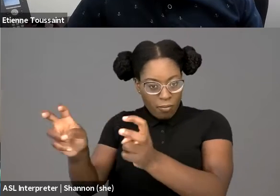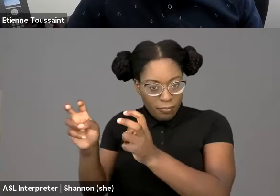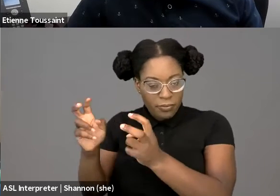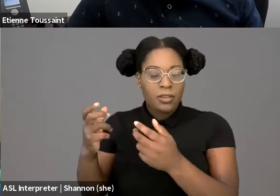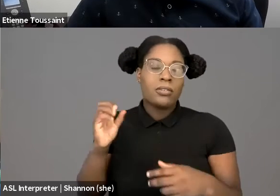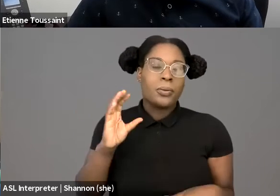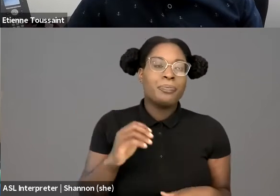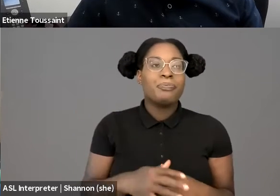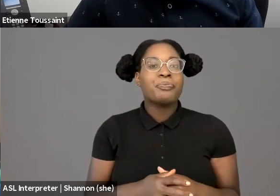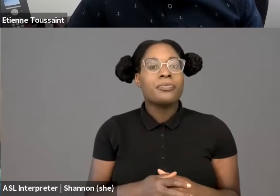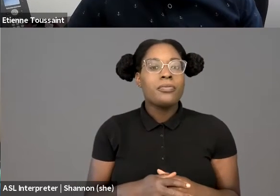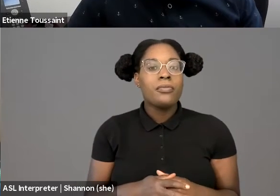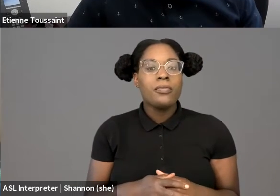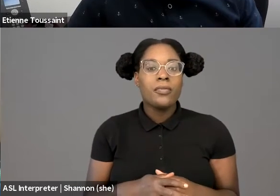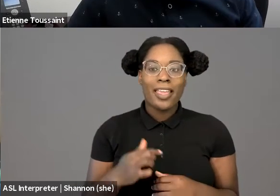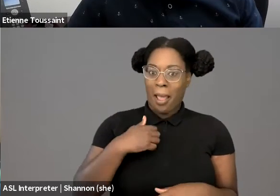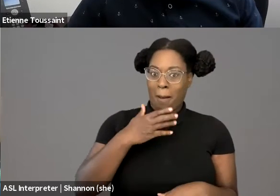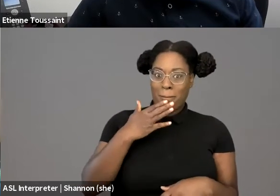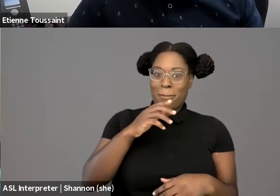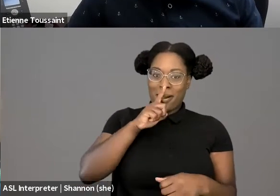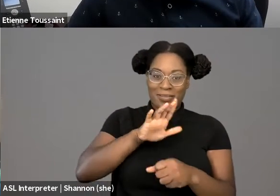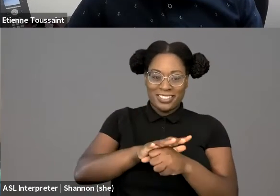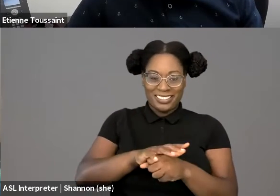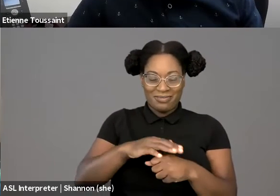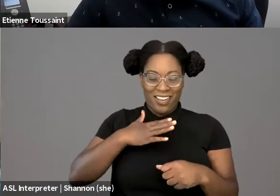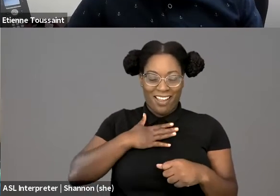to any of your questions, I hope, my hope is in the future world,